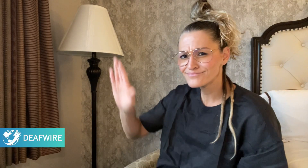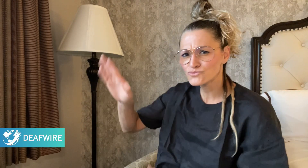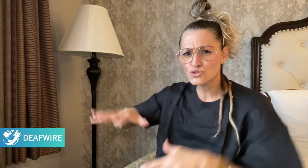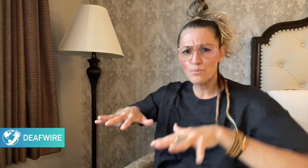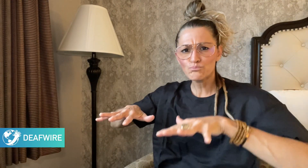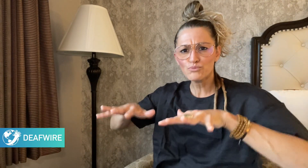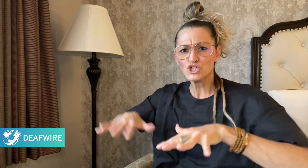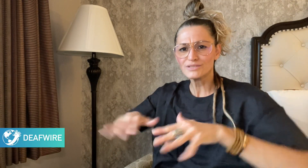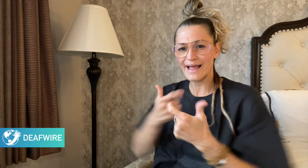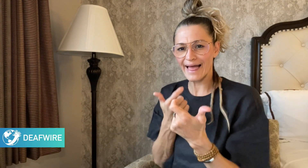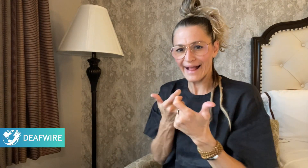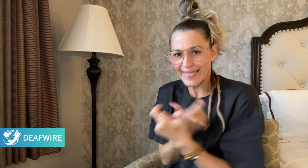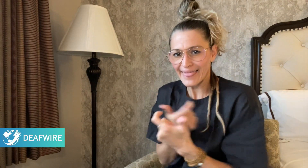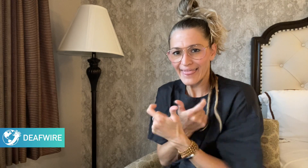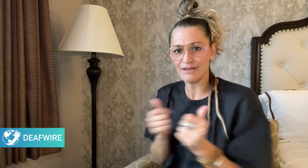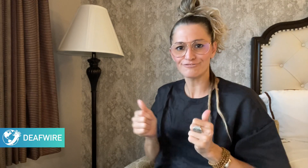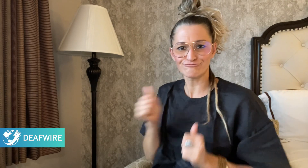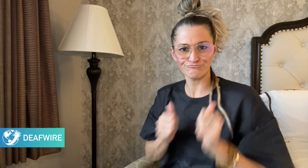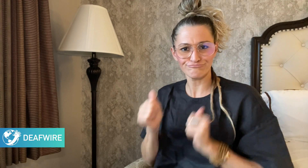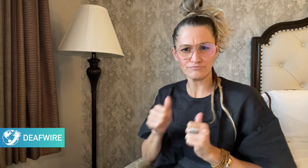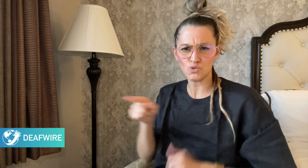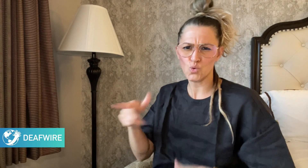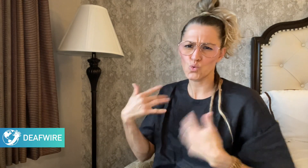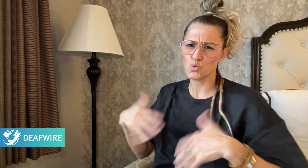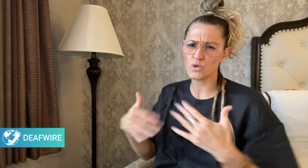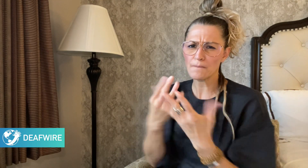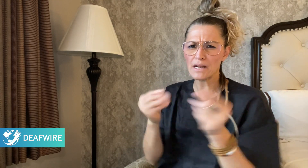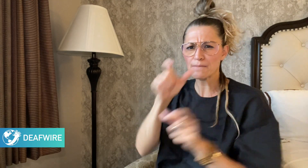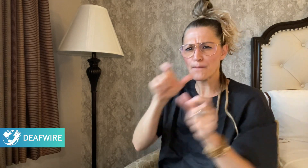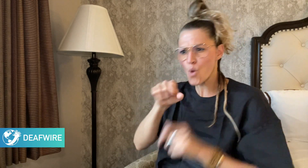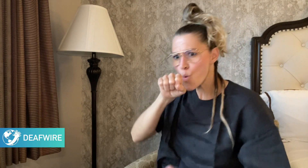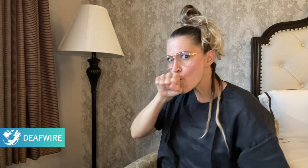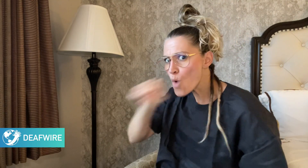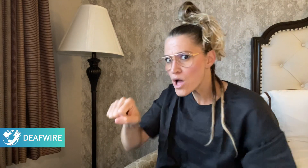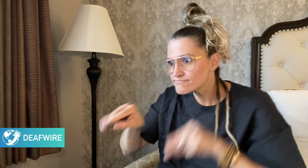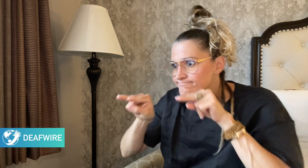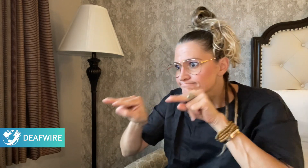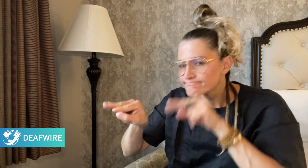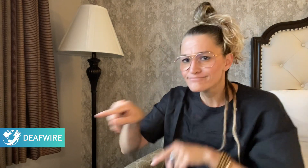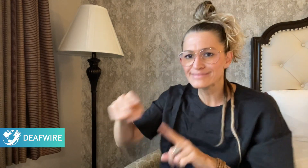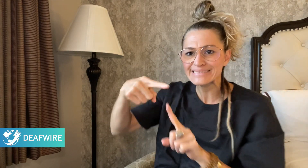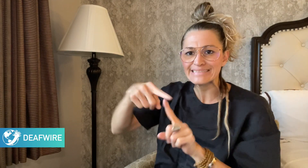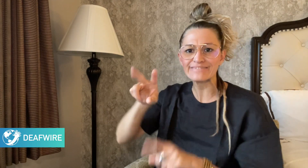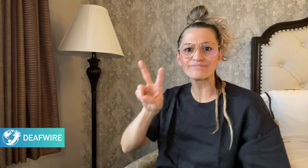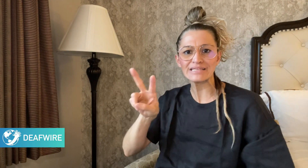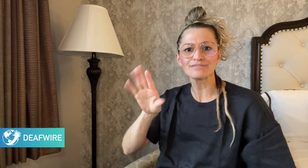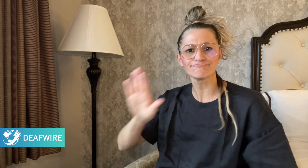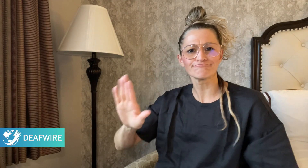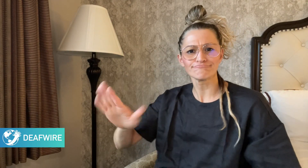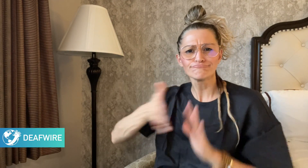Netflix’s popular British comedy-drama TV series